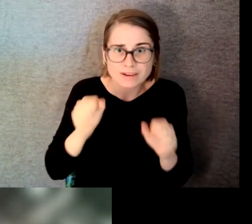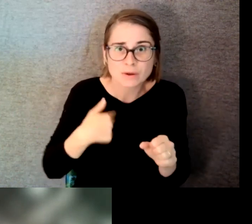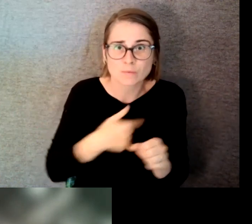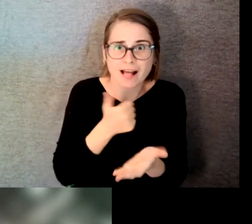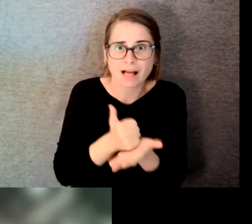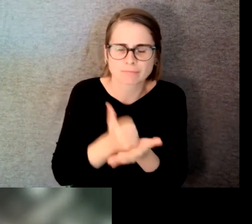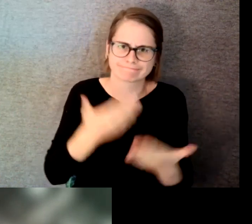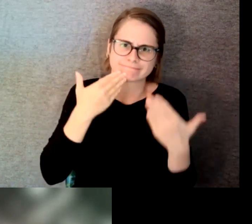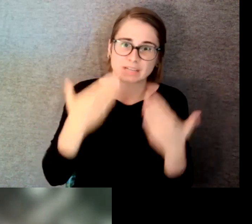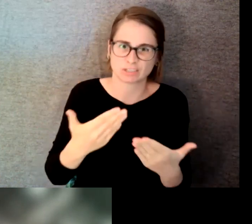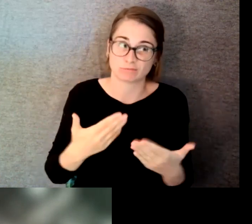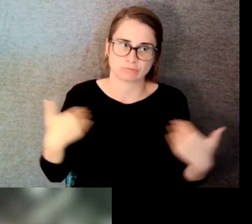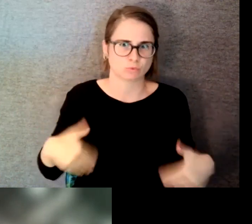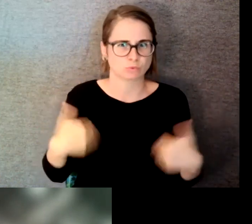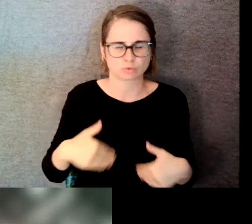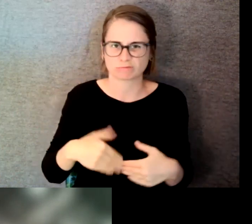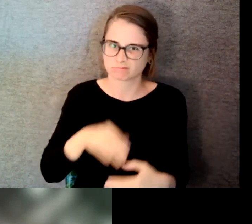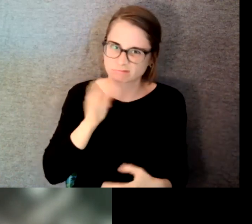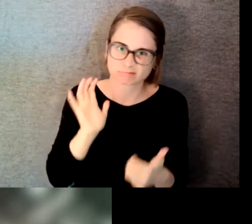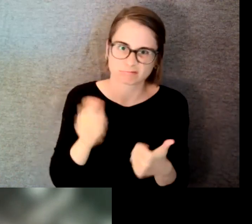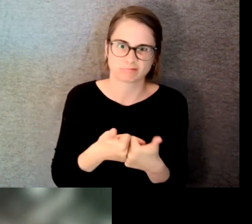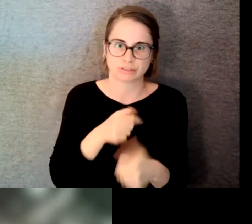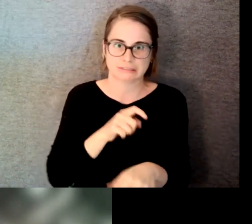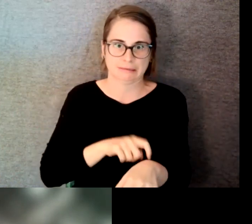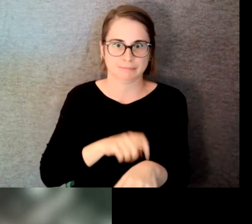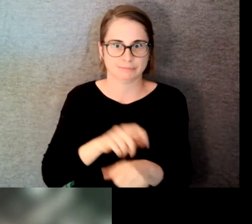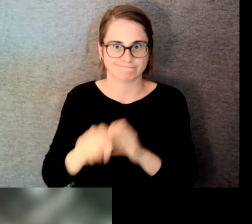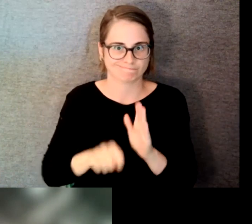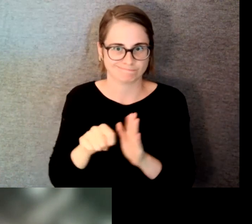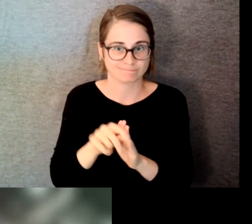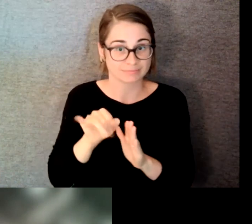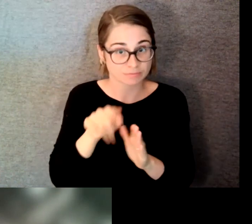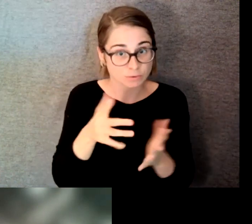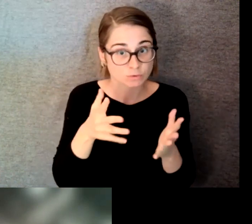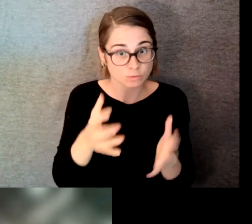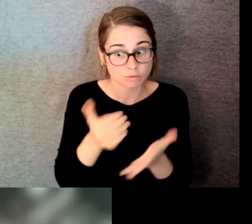times if you would like to contribute to our areas of greatest need, scholarships or any